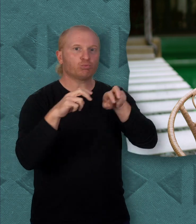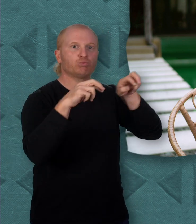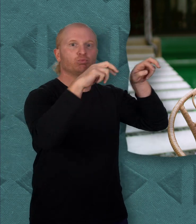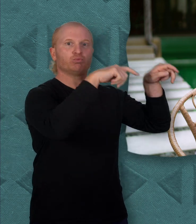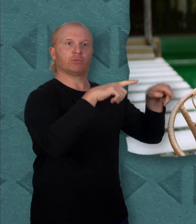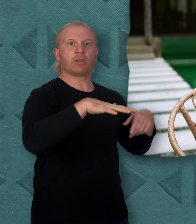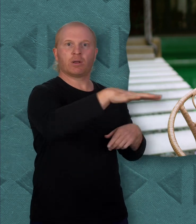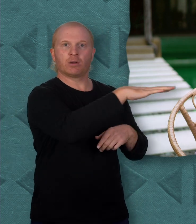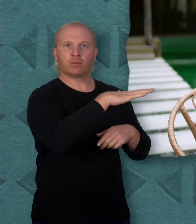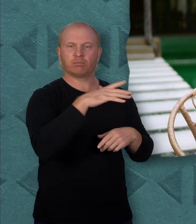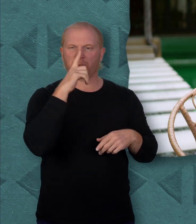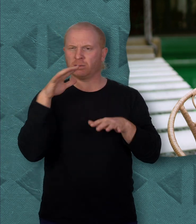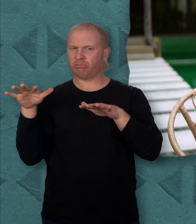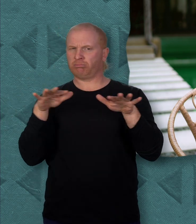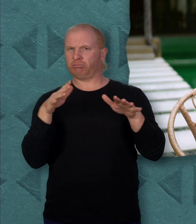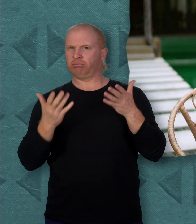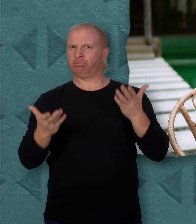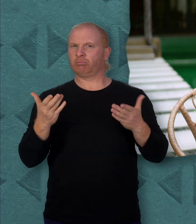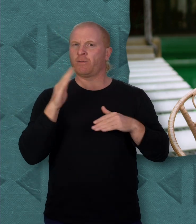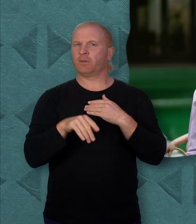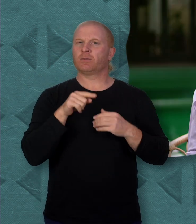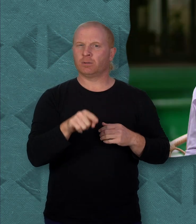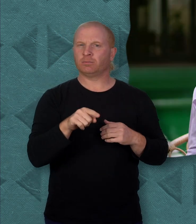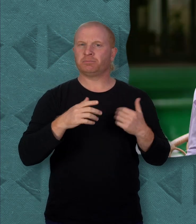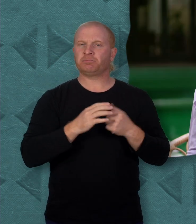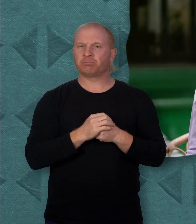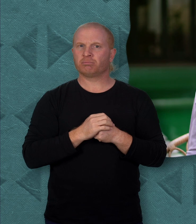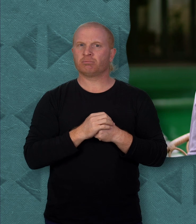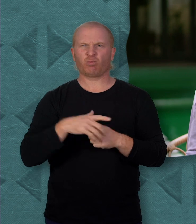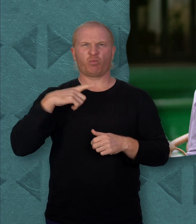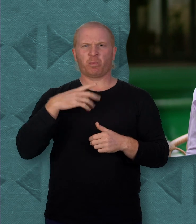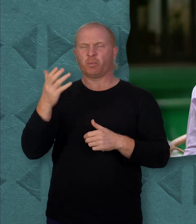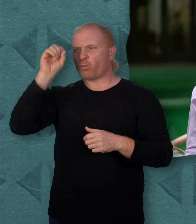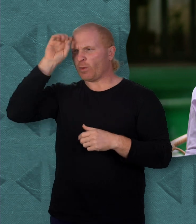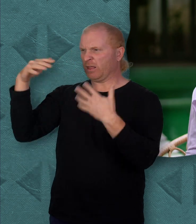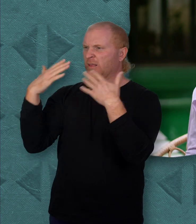Yet the people have very mixed thoughts about this. Why do you think all the whales would leave their home